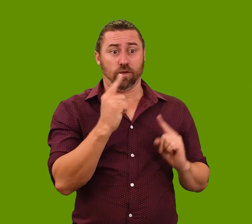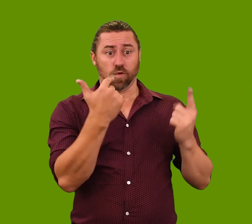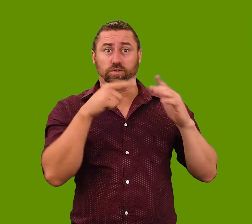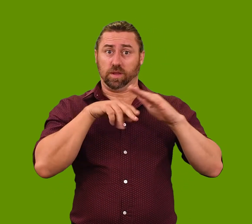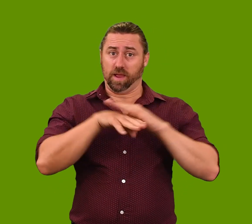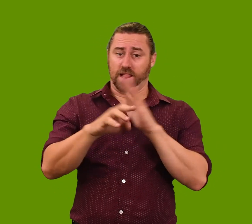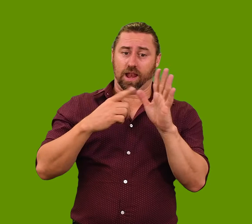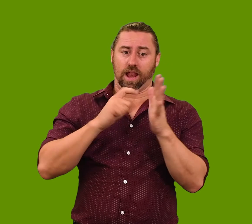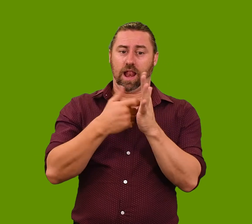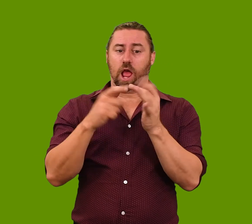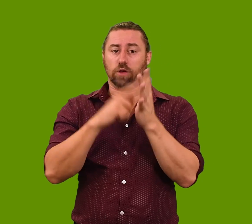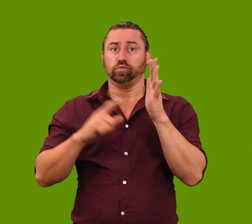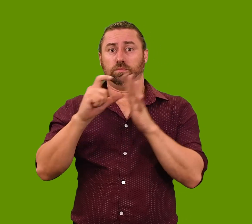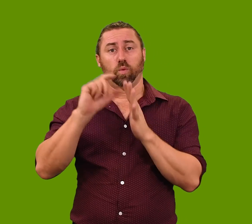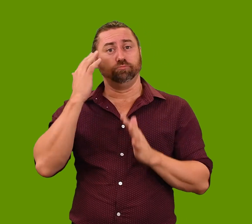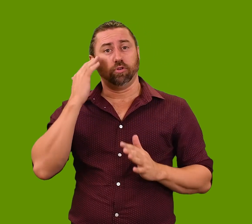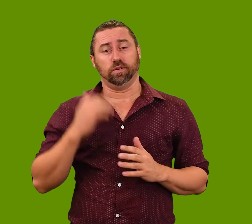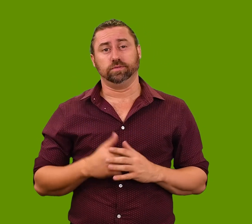This is her first time in the Archibald Prize.